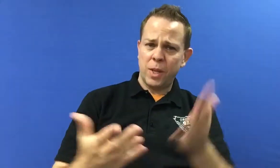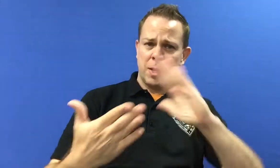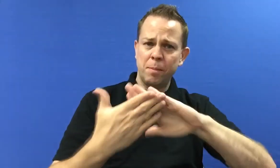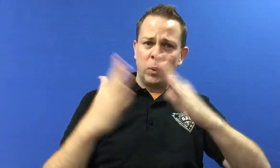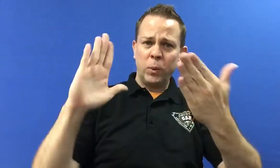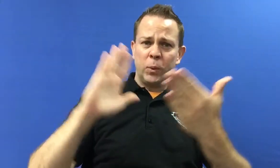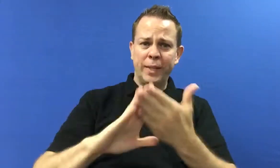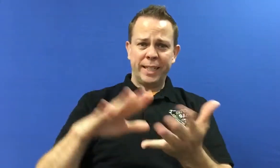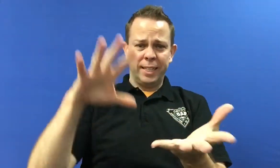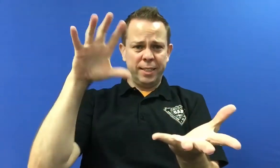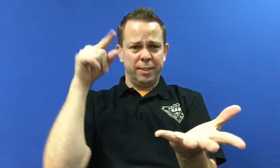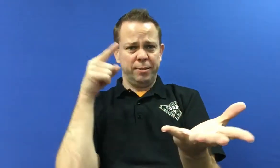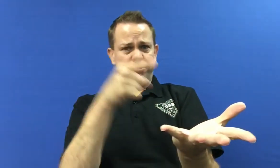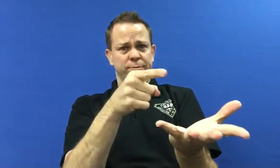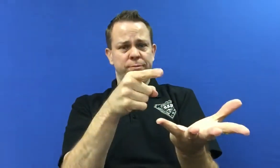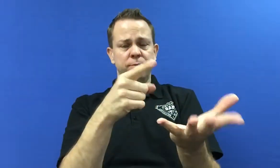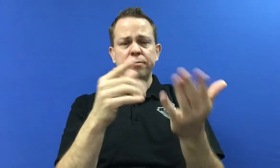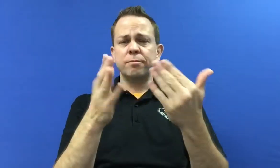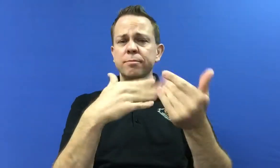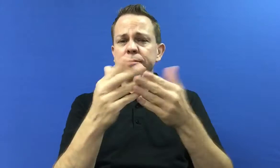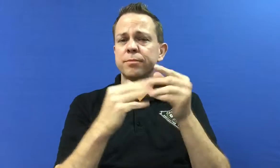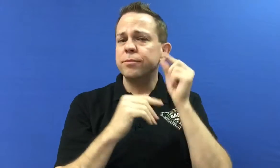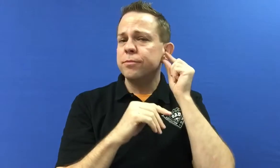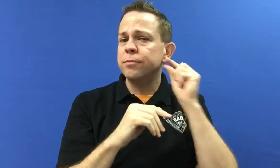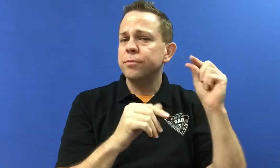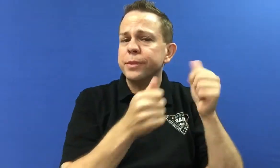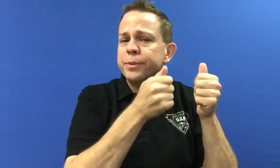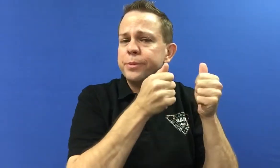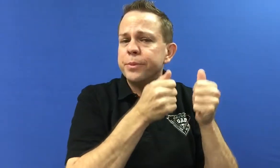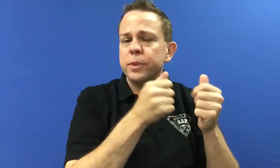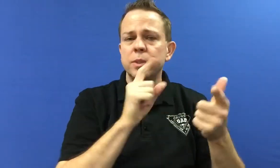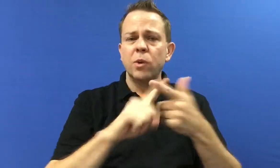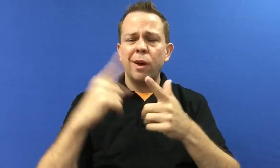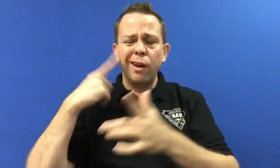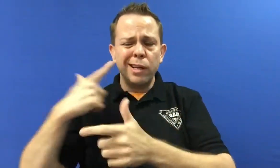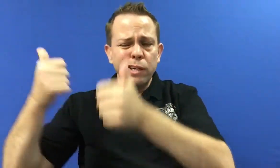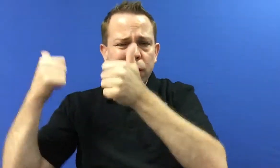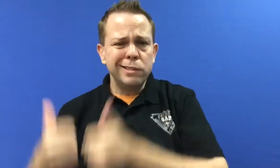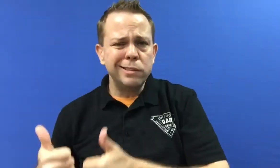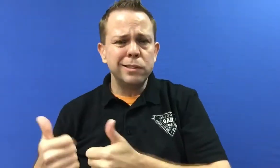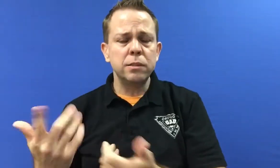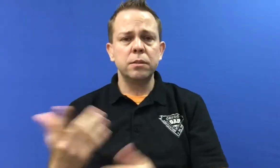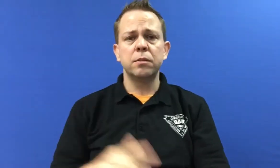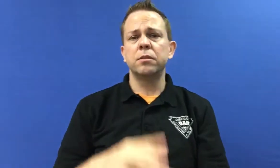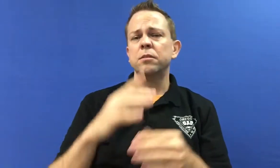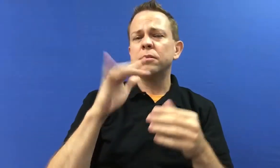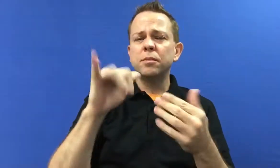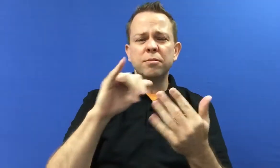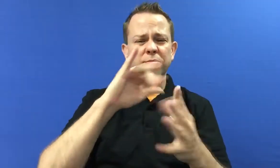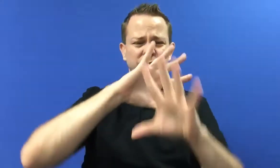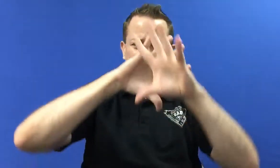Hello to every one of you in the community. It does not matter if you are Hard of Hearing or Profoundly Deaf. It does not matter.